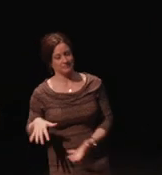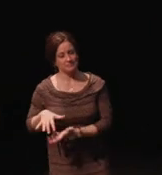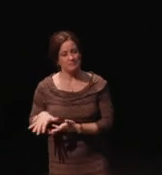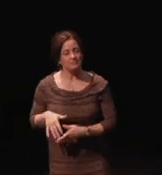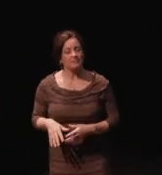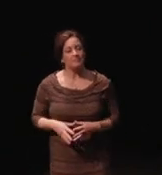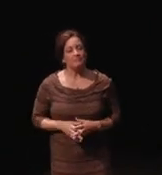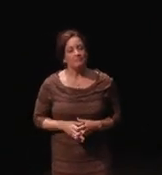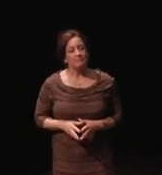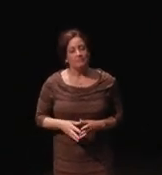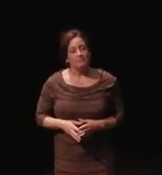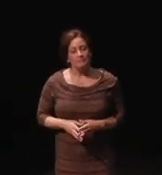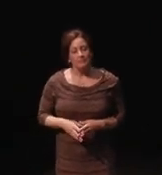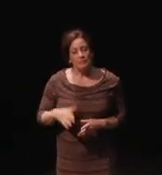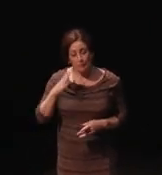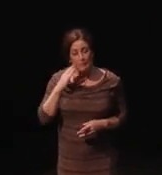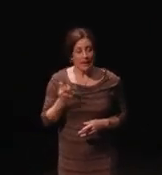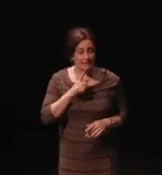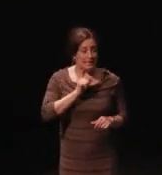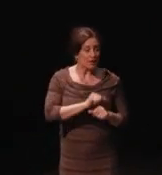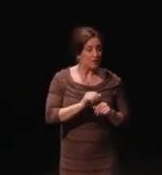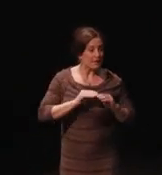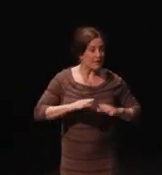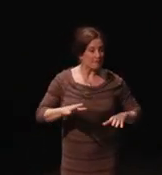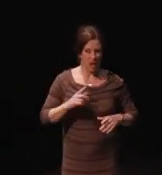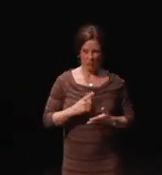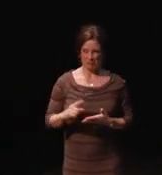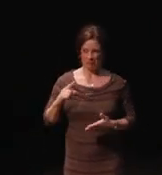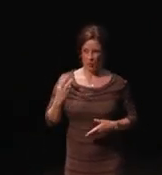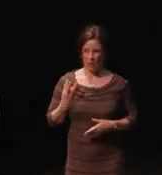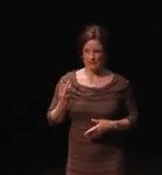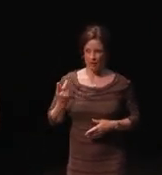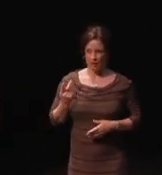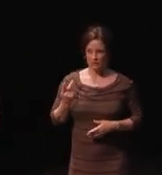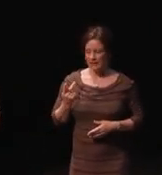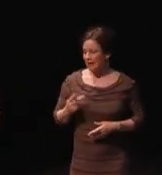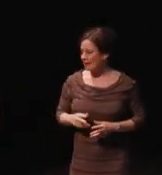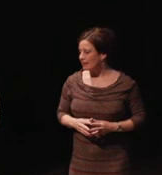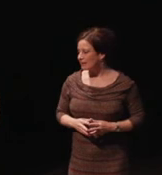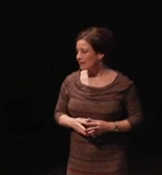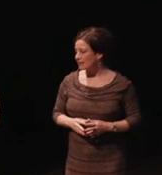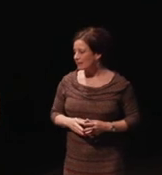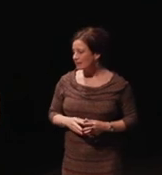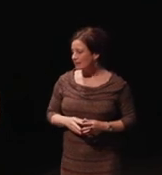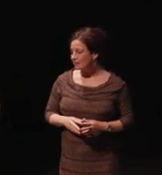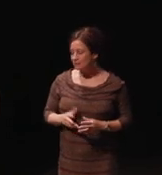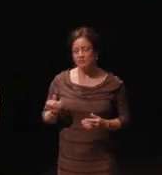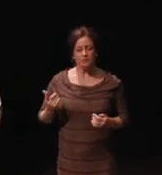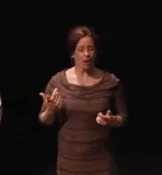Because this literally came out last Wednesday or Thursday. So, yeah, there will be